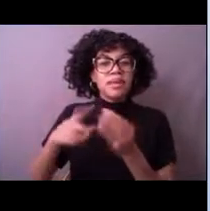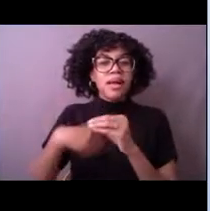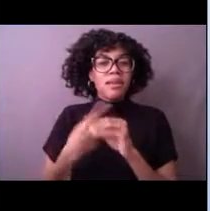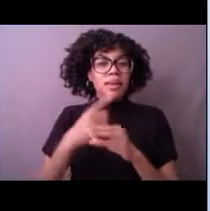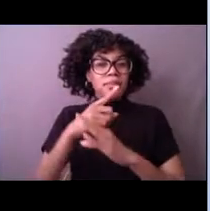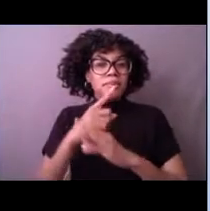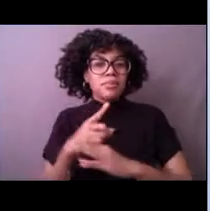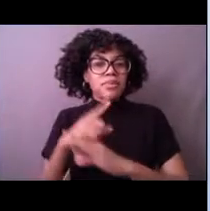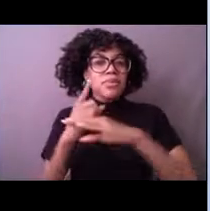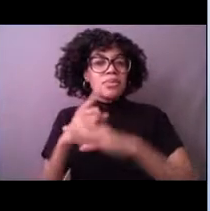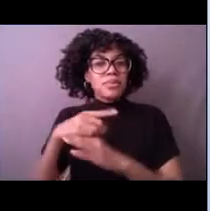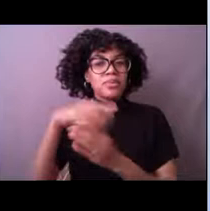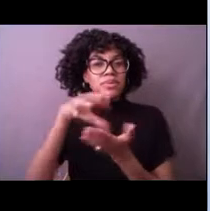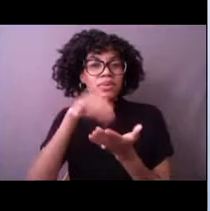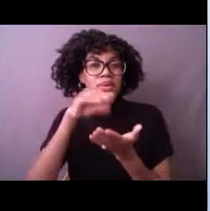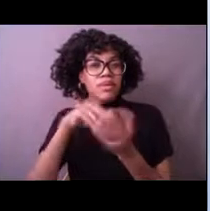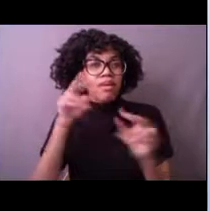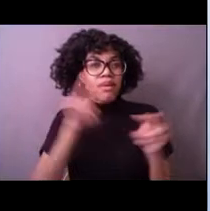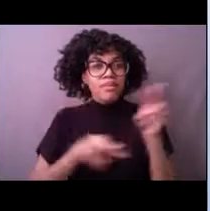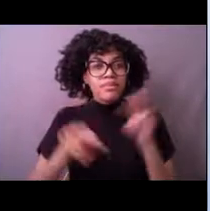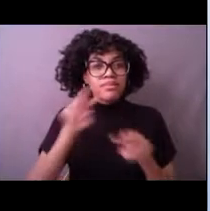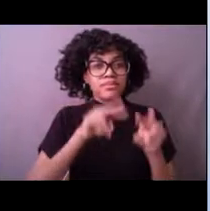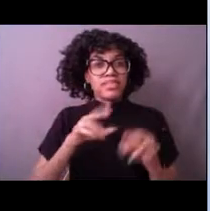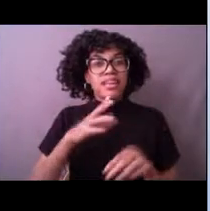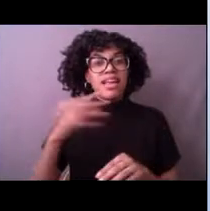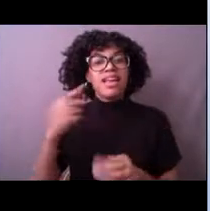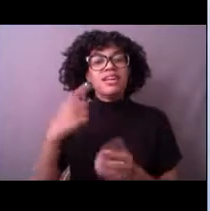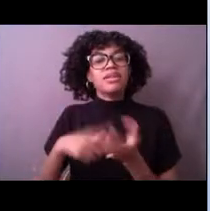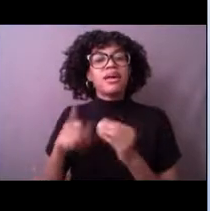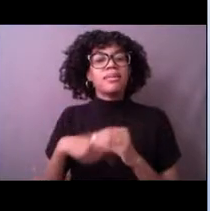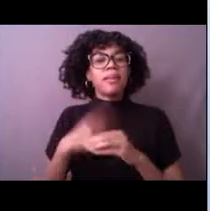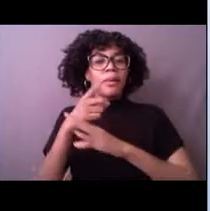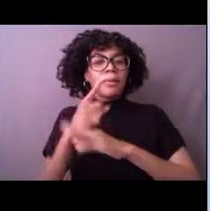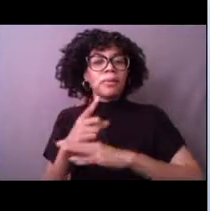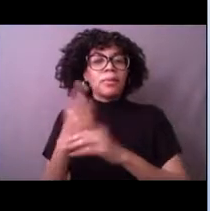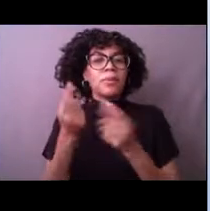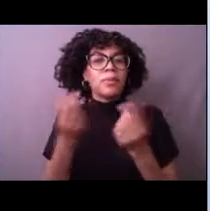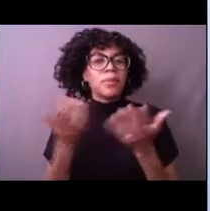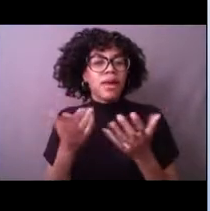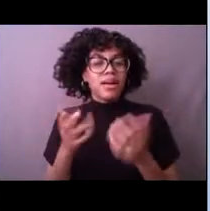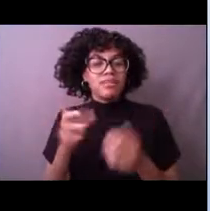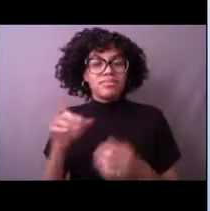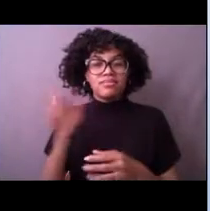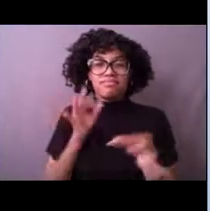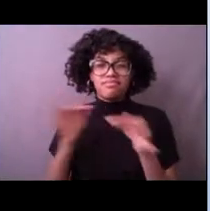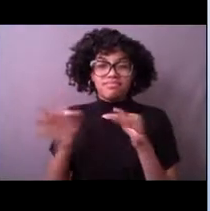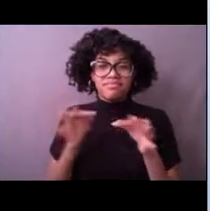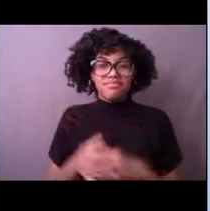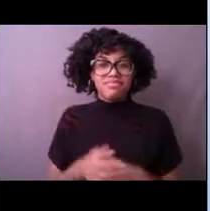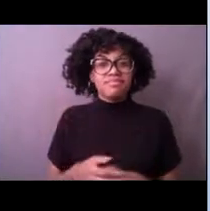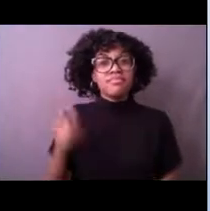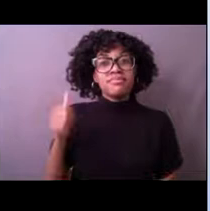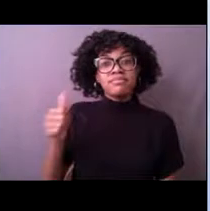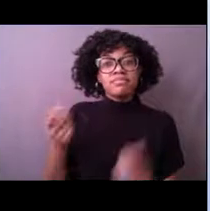and the day in the life of a specific buoy. She is a physical scientist with the National Data Buoy Center.